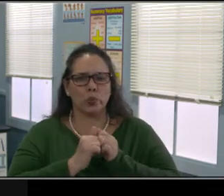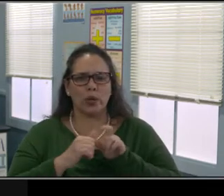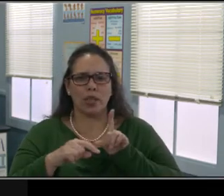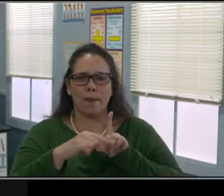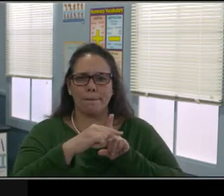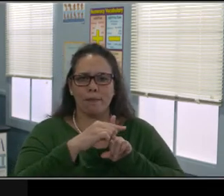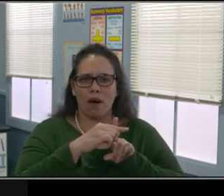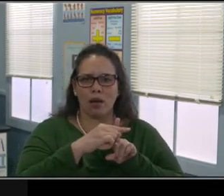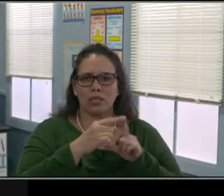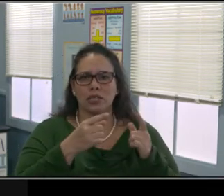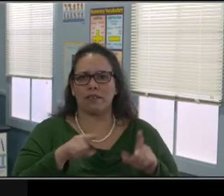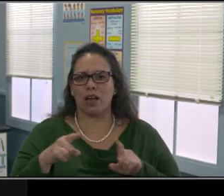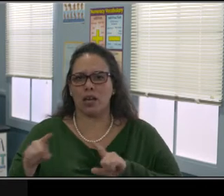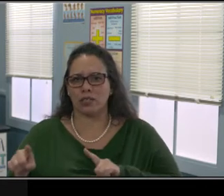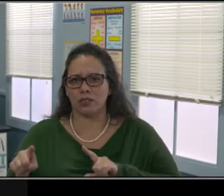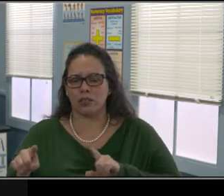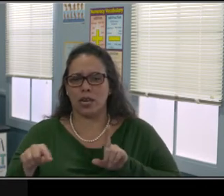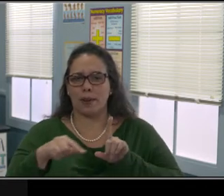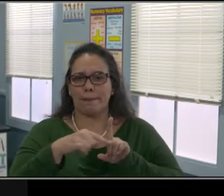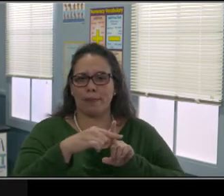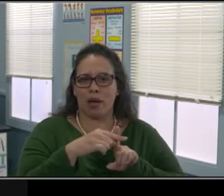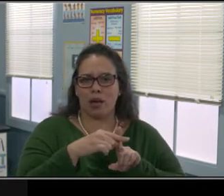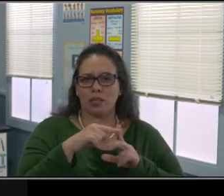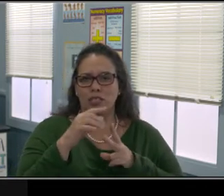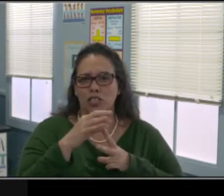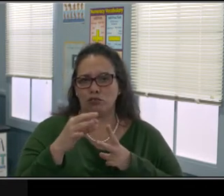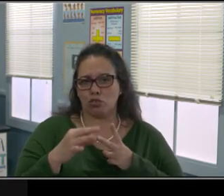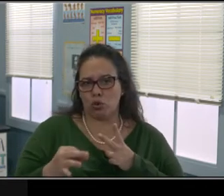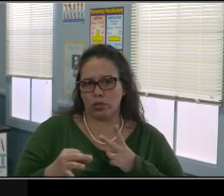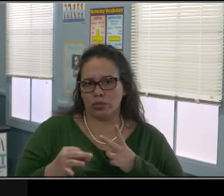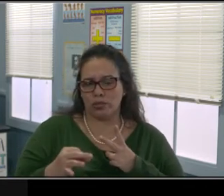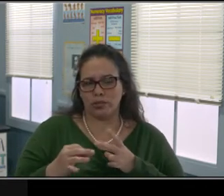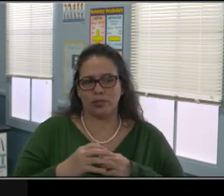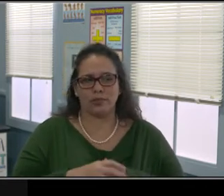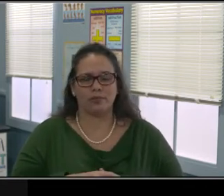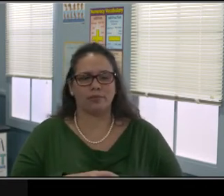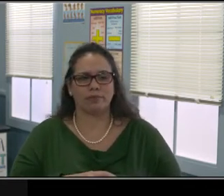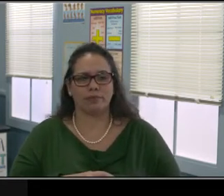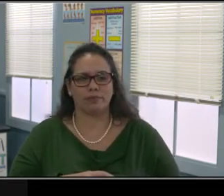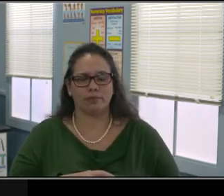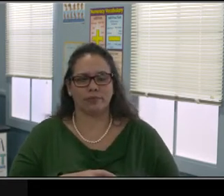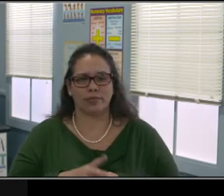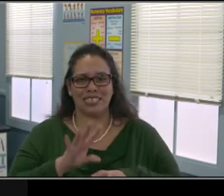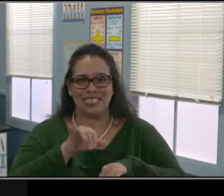A dirty room is behavior. Okay. That's a choice to not clean the room.